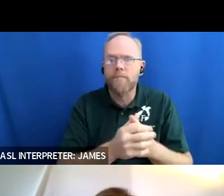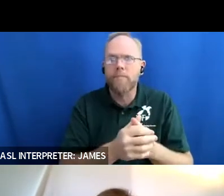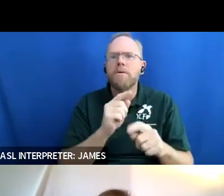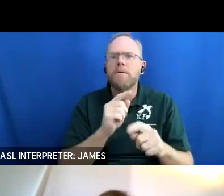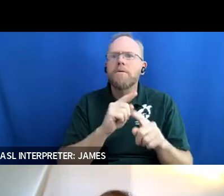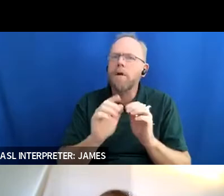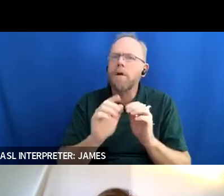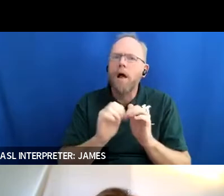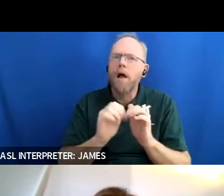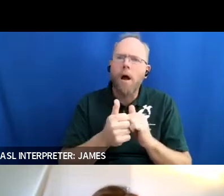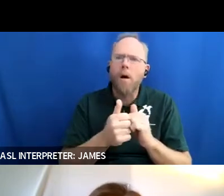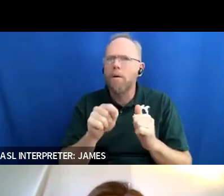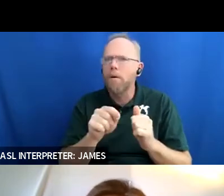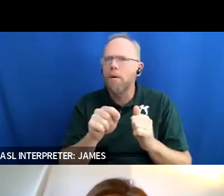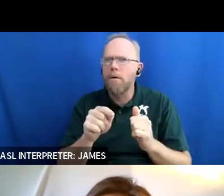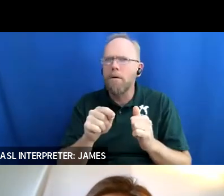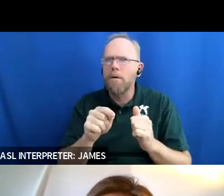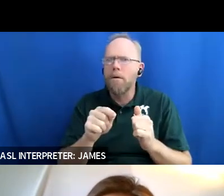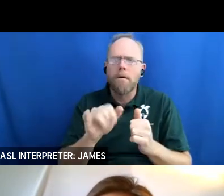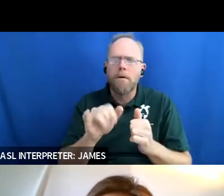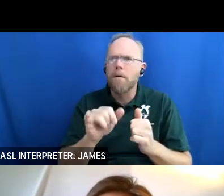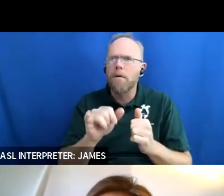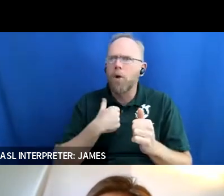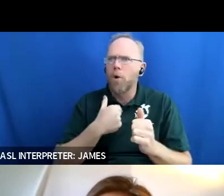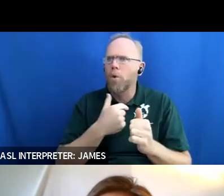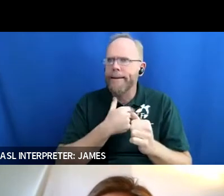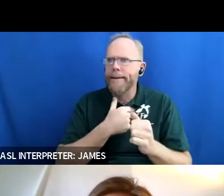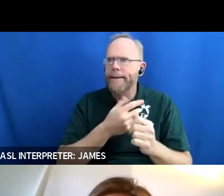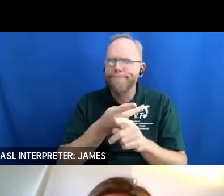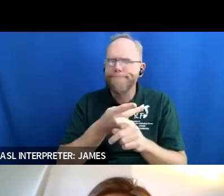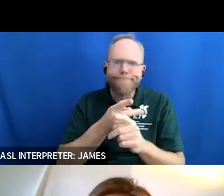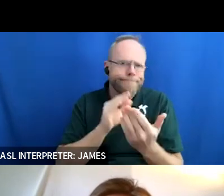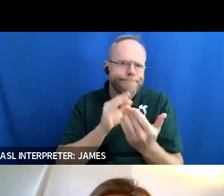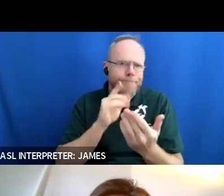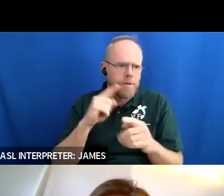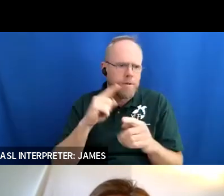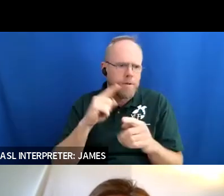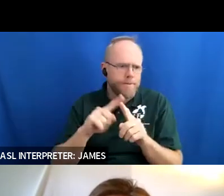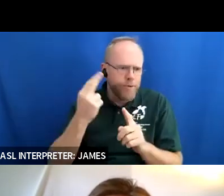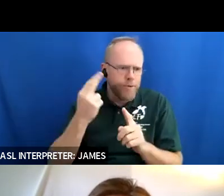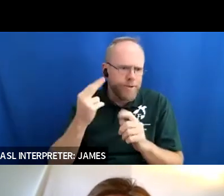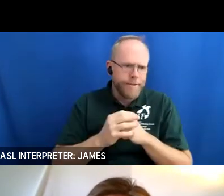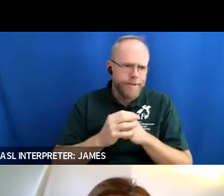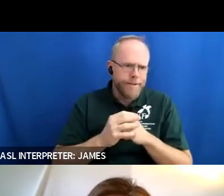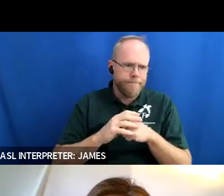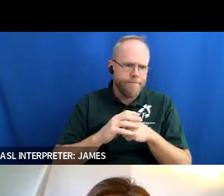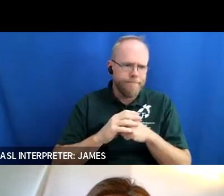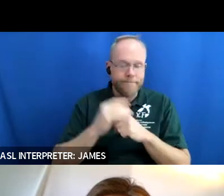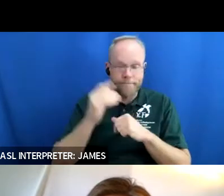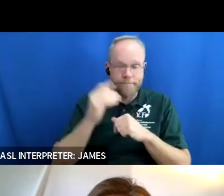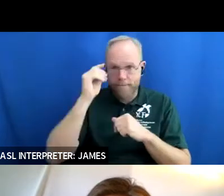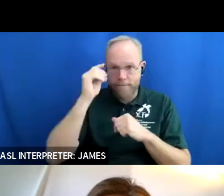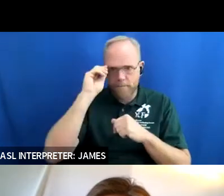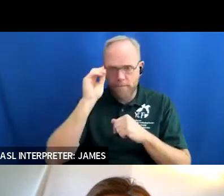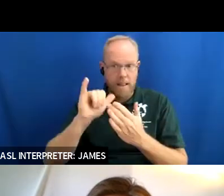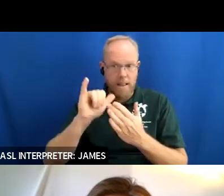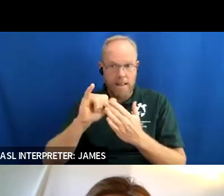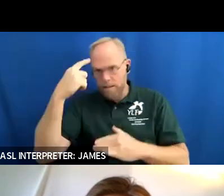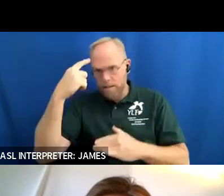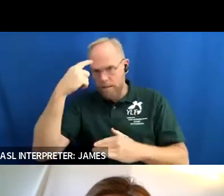could not address for various reasons and i think that mindset has permeated throughout my